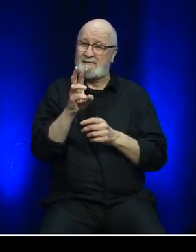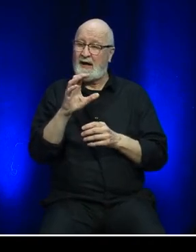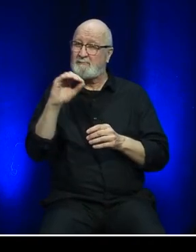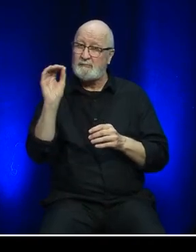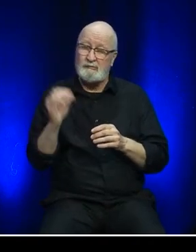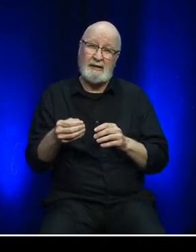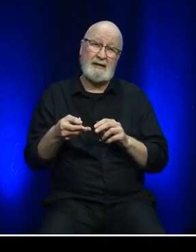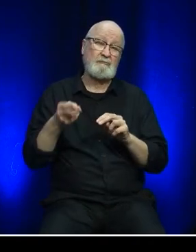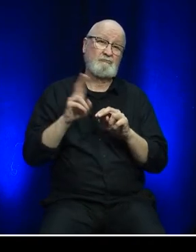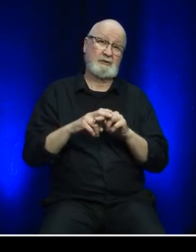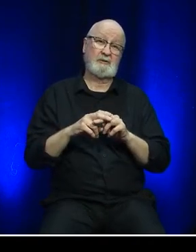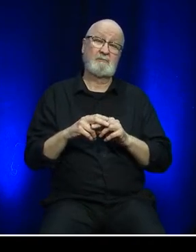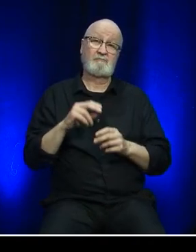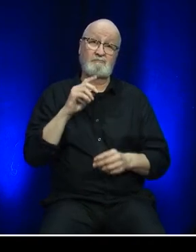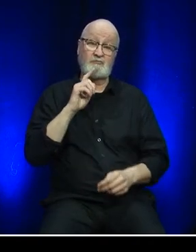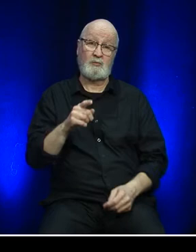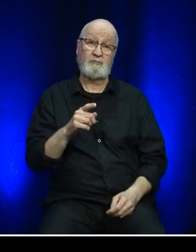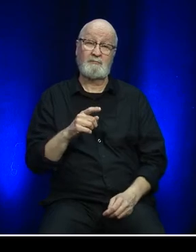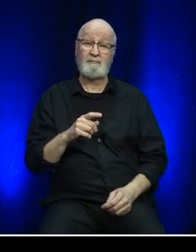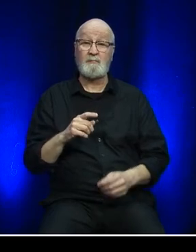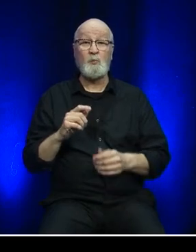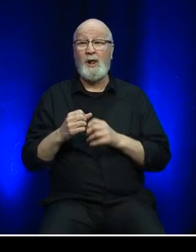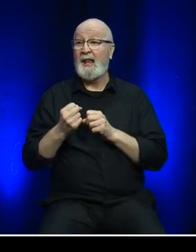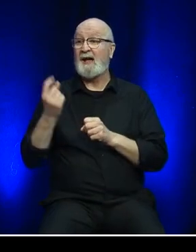volumes compared to the previous year.